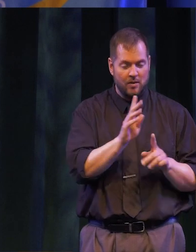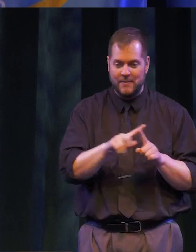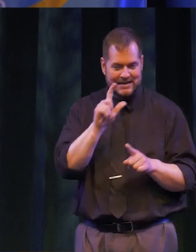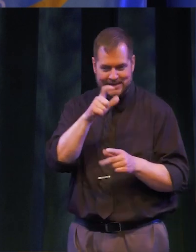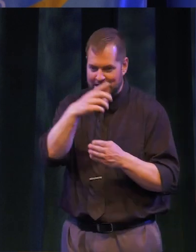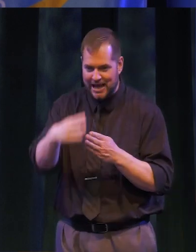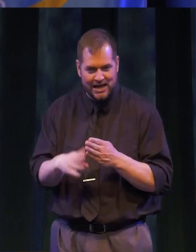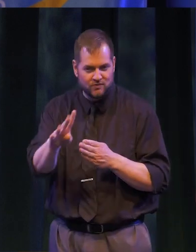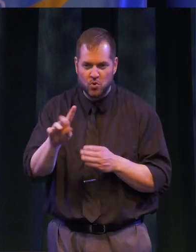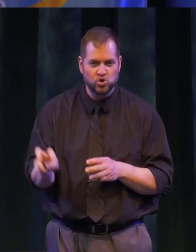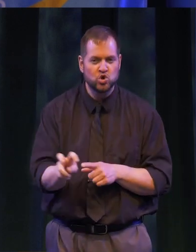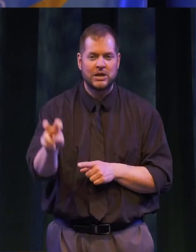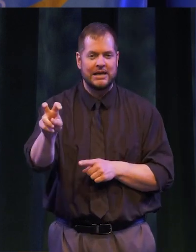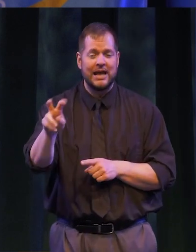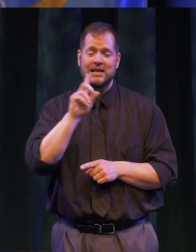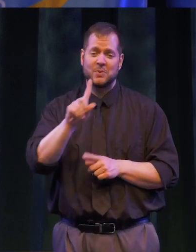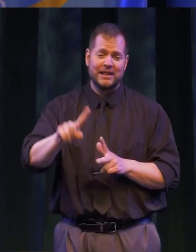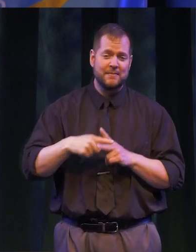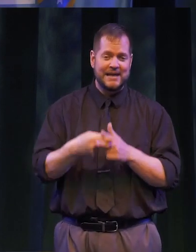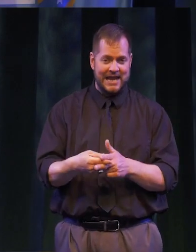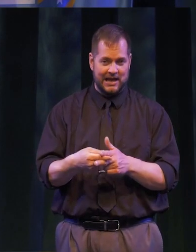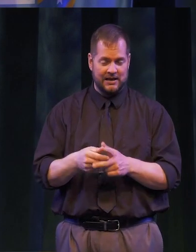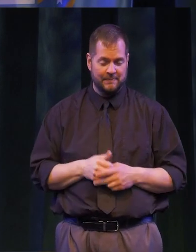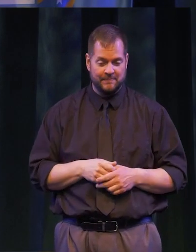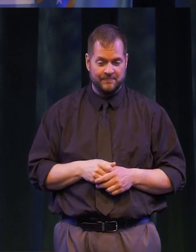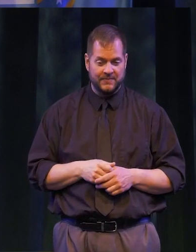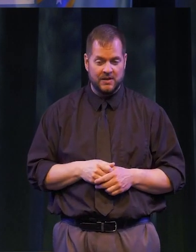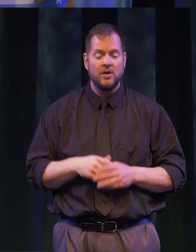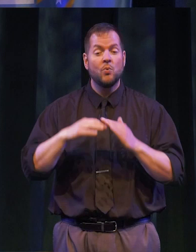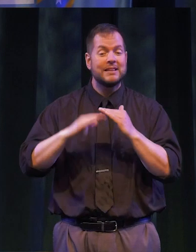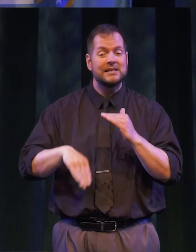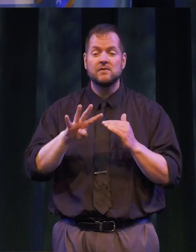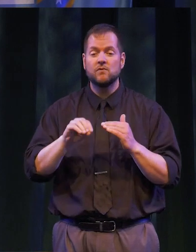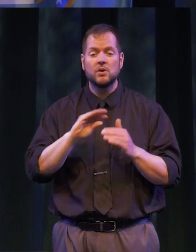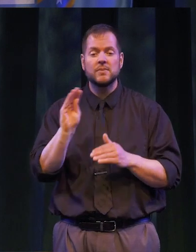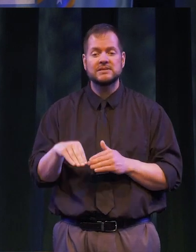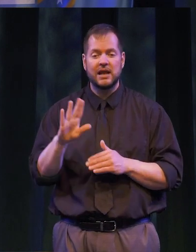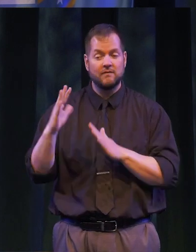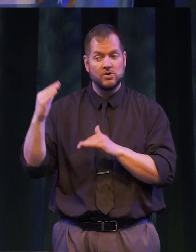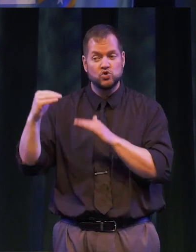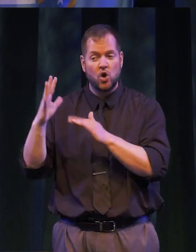OF YOUR JOURNEY, RATHER IT IS JUST THE BEGINNING. YOU SHOULD KNOW THAT LESS THAN 40% OF ADULT